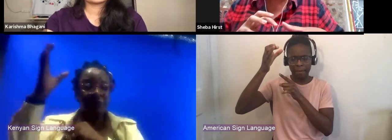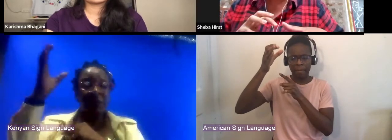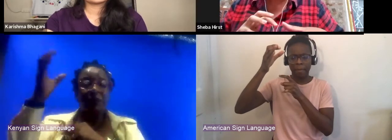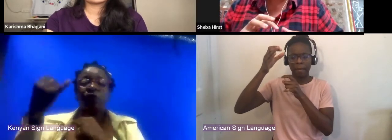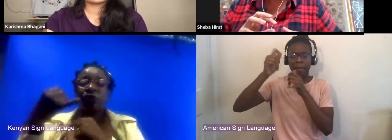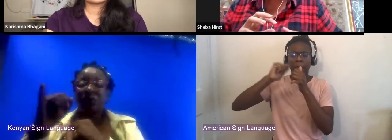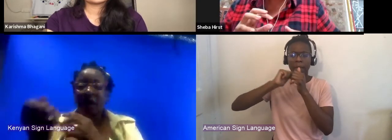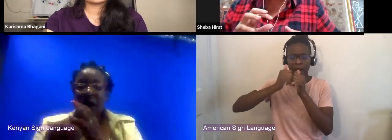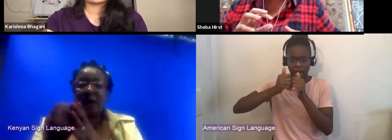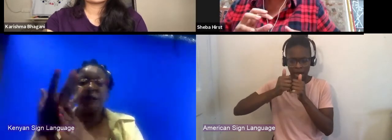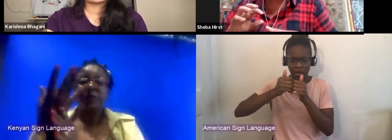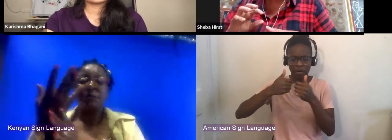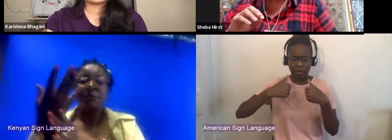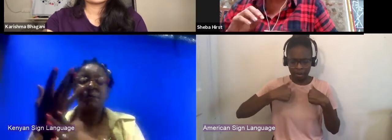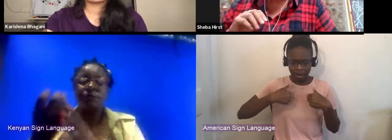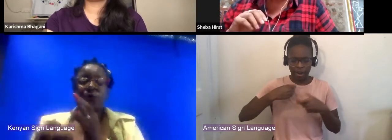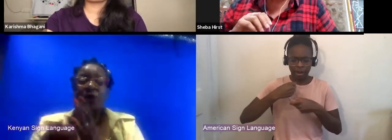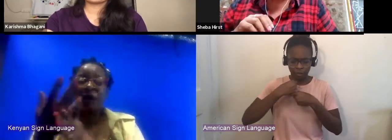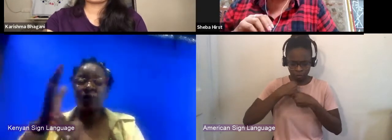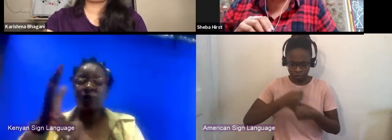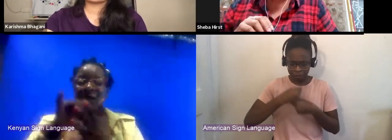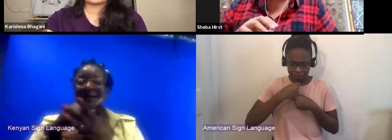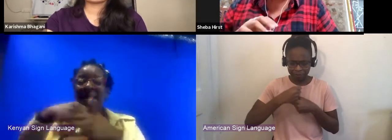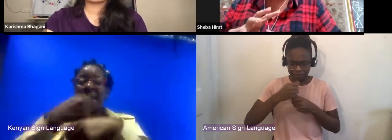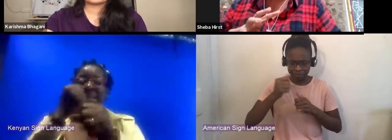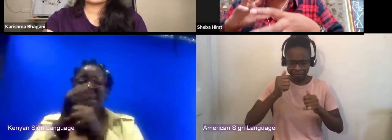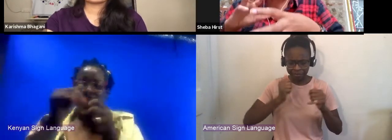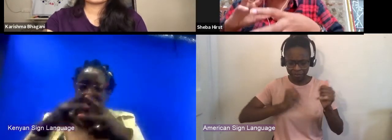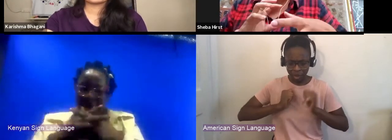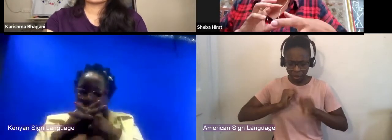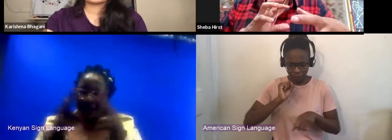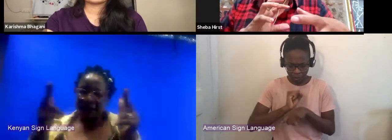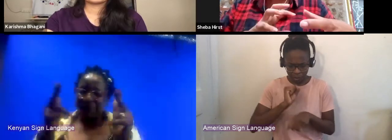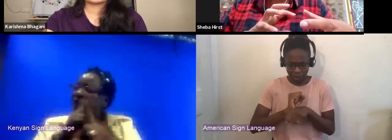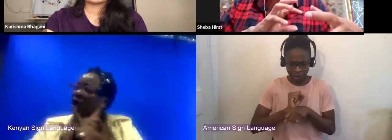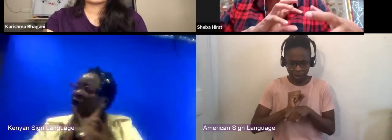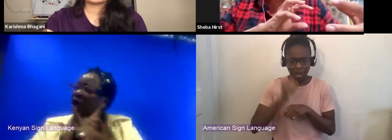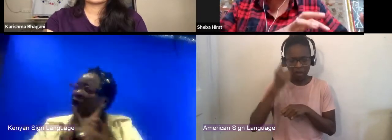from the onset not to be filmed but to be theater that's designed for living